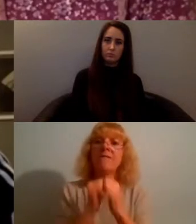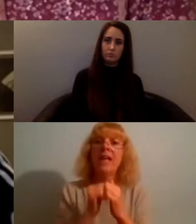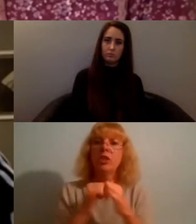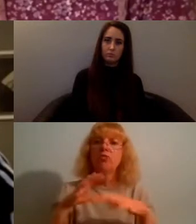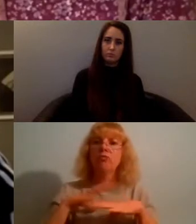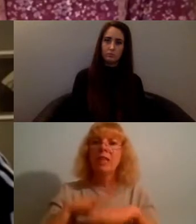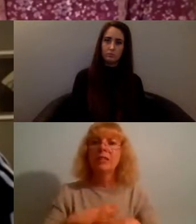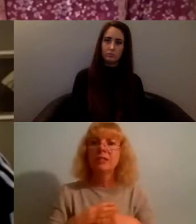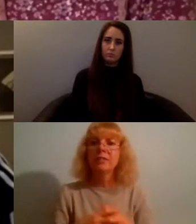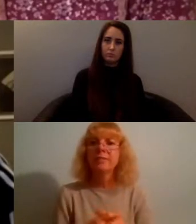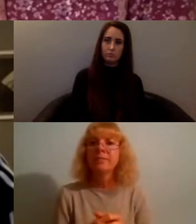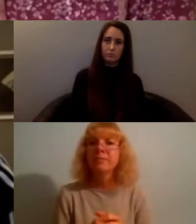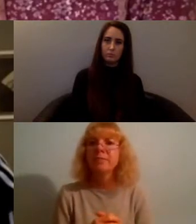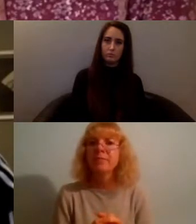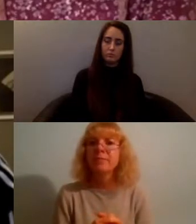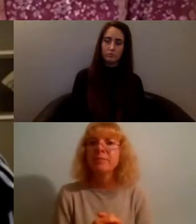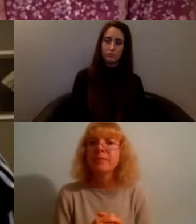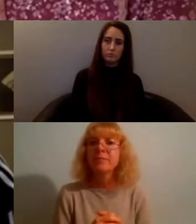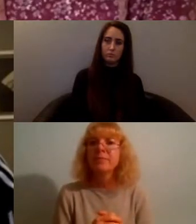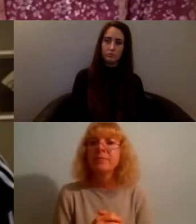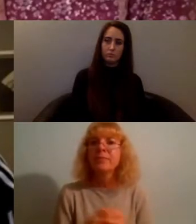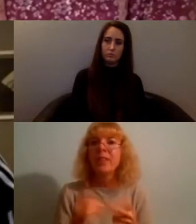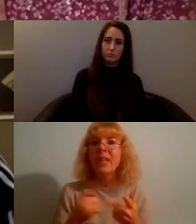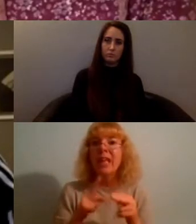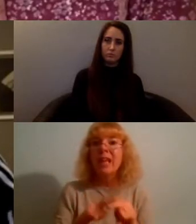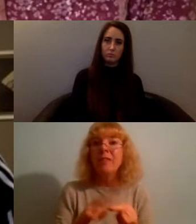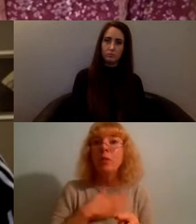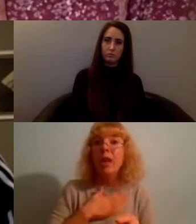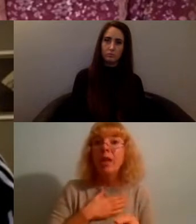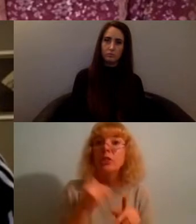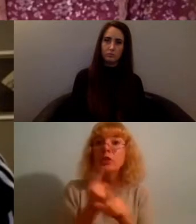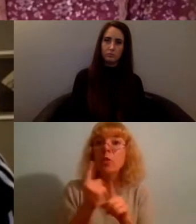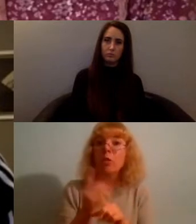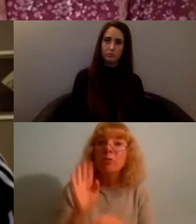so if you'd like to speak just pop your hand up and we'll kind of i'll come to you...Tori